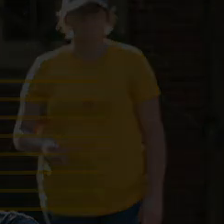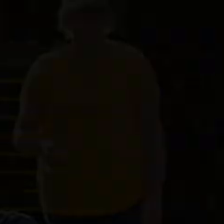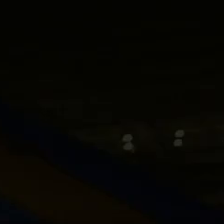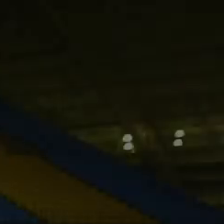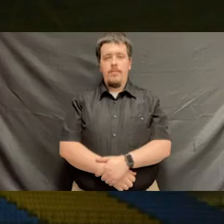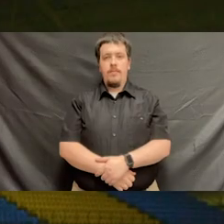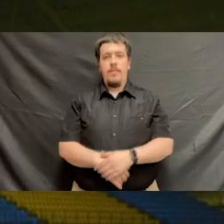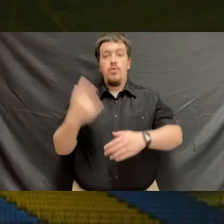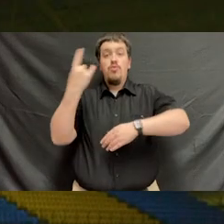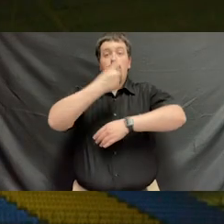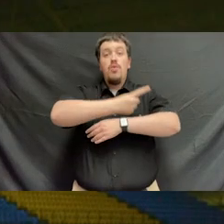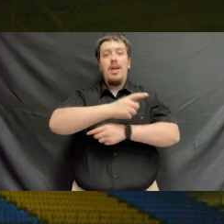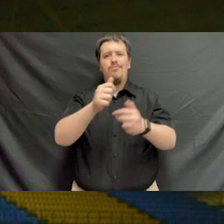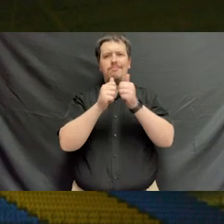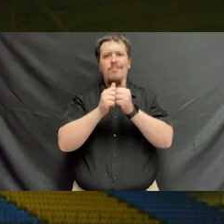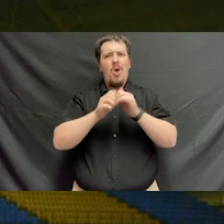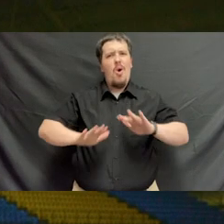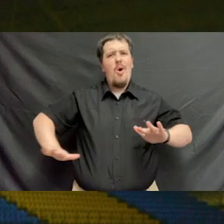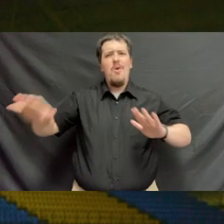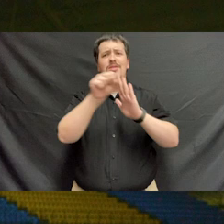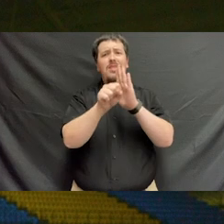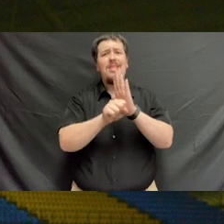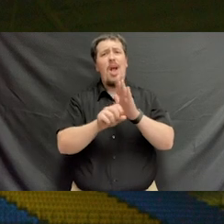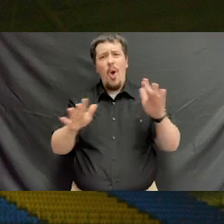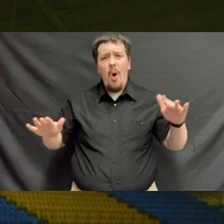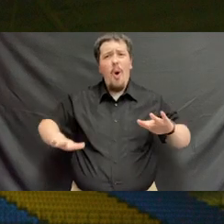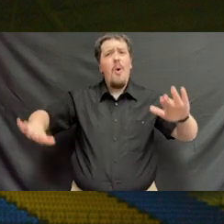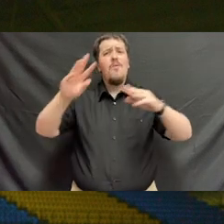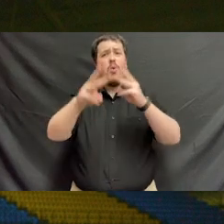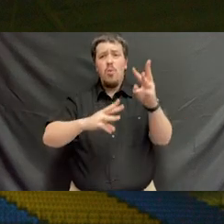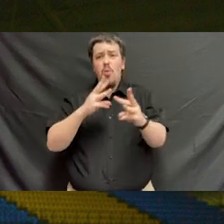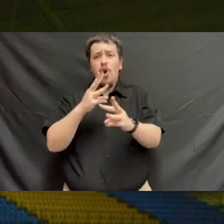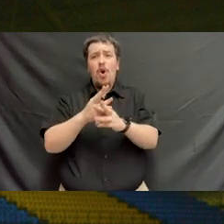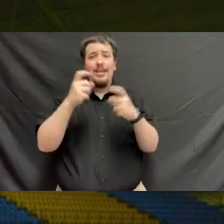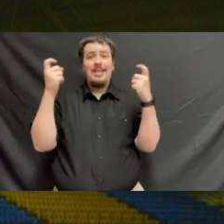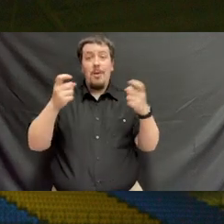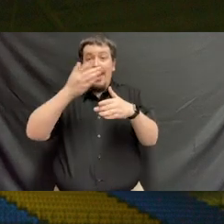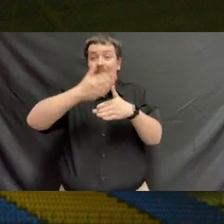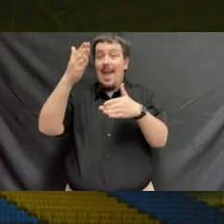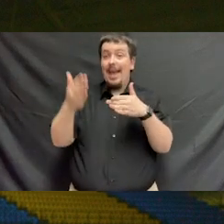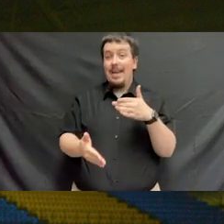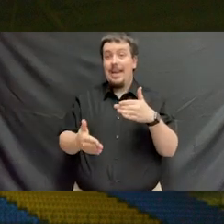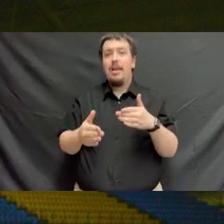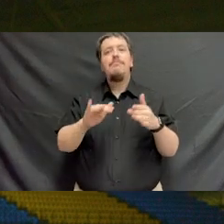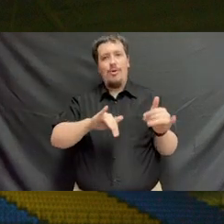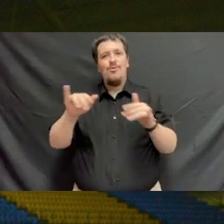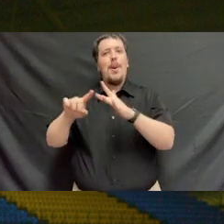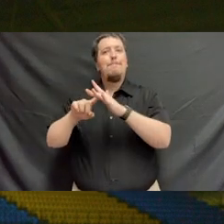Today, we come together from across the state and across the world to celebrate both an ending and a beginning,